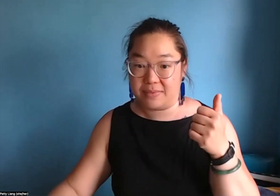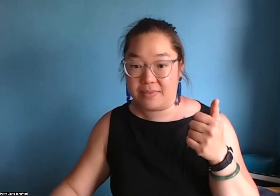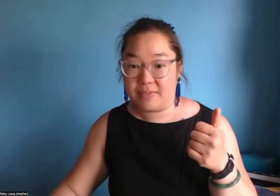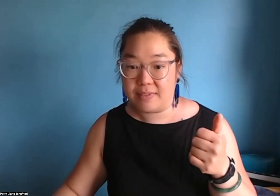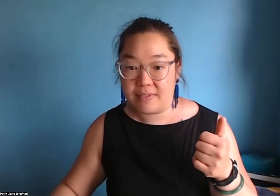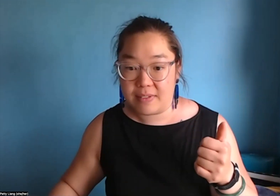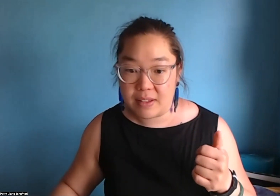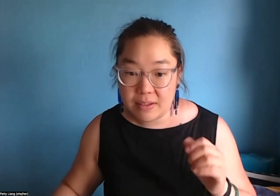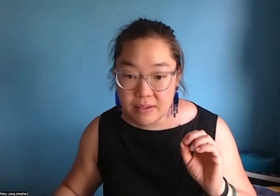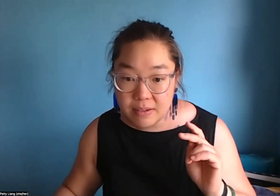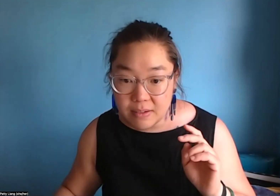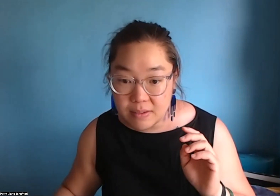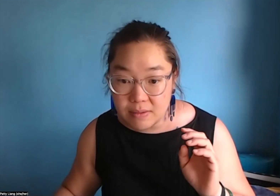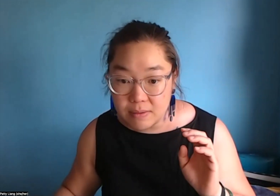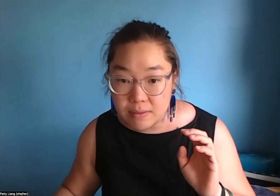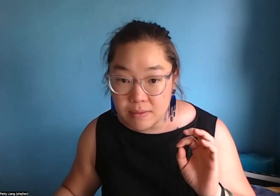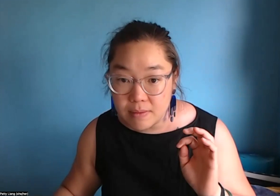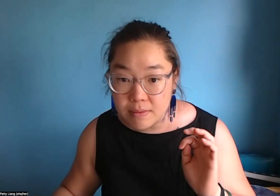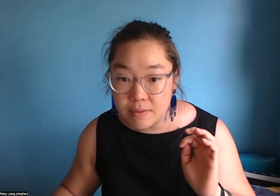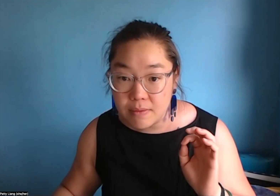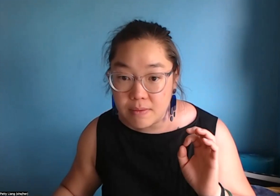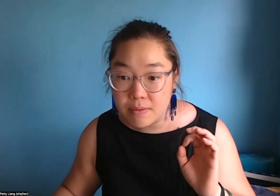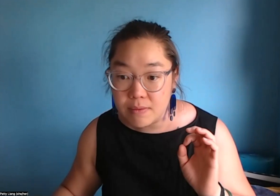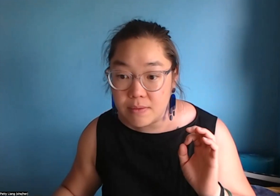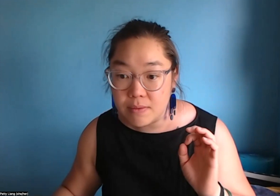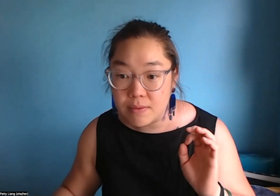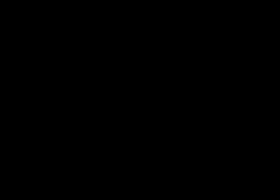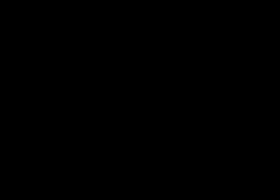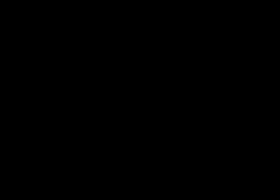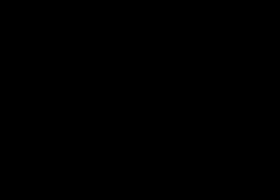that you can both see the shared screen and see me the speaker.